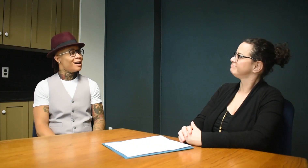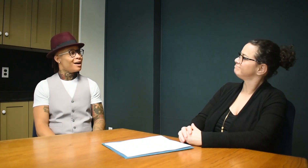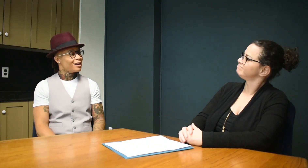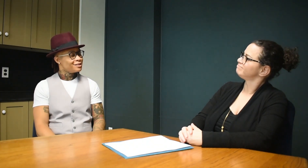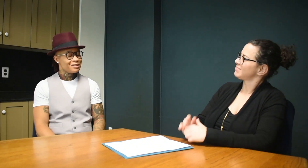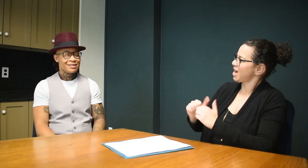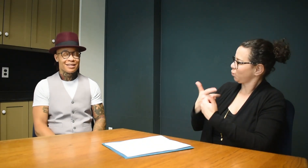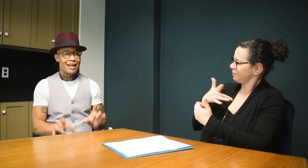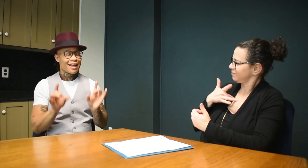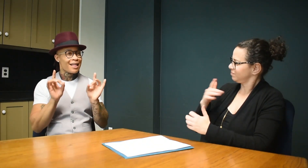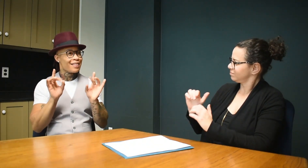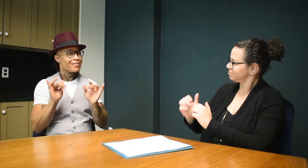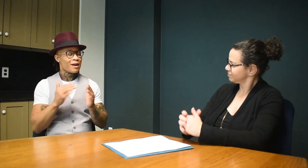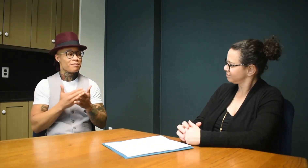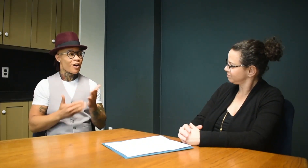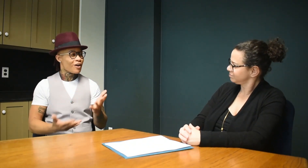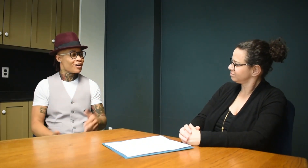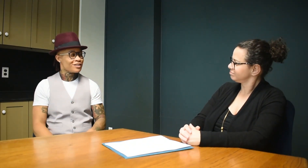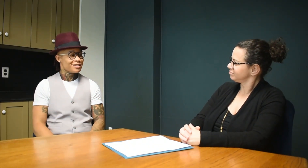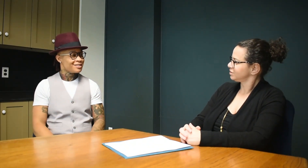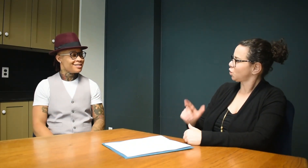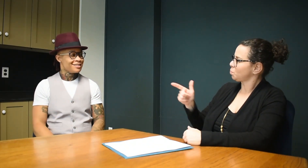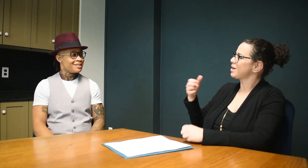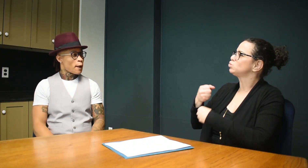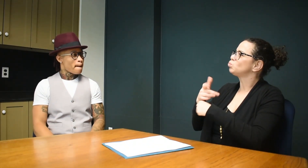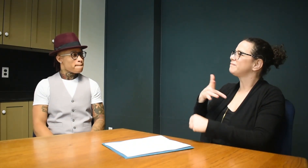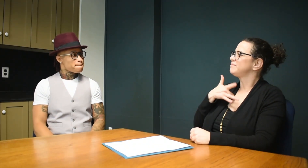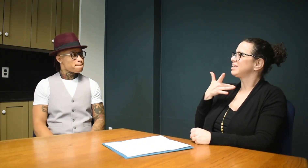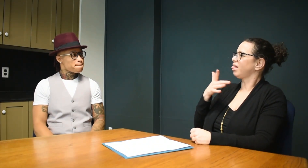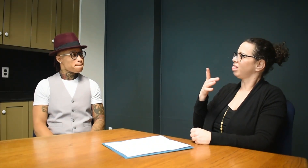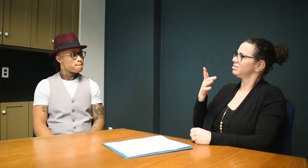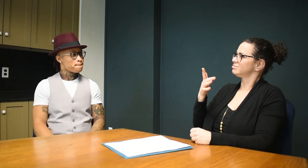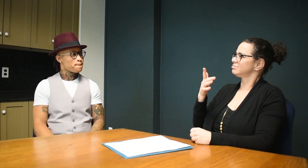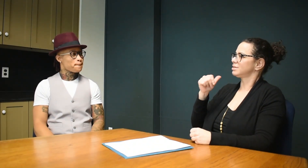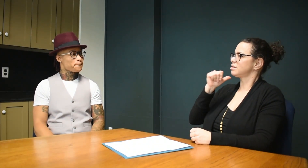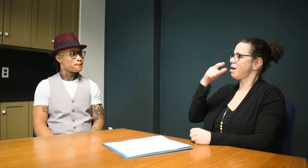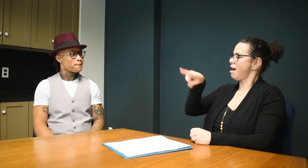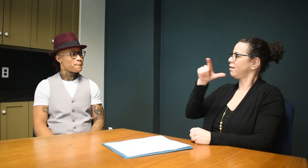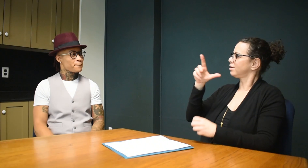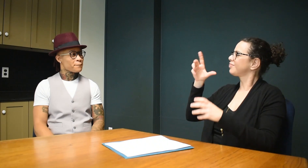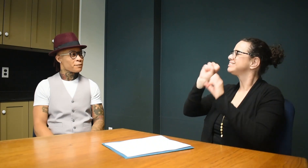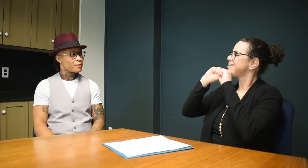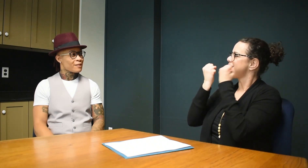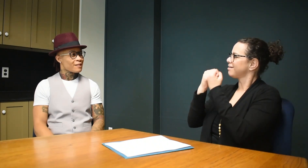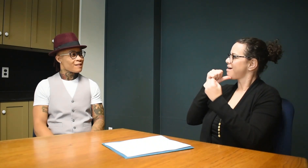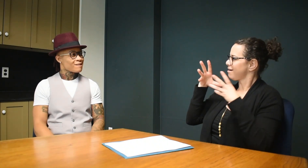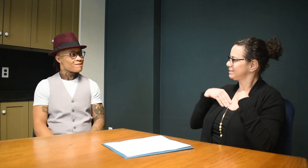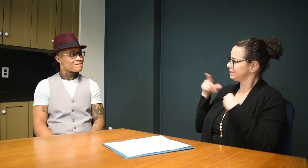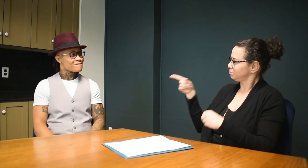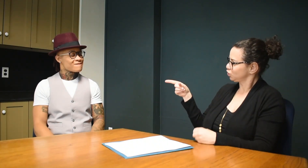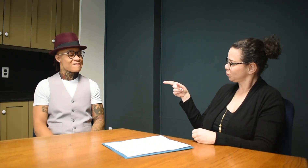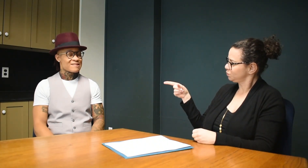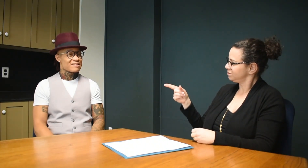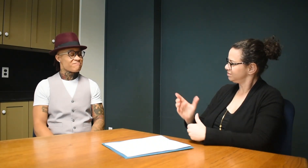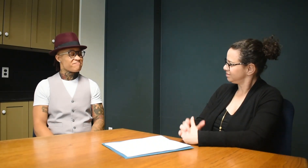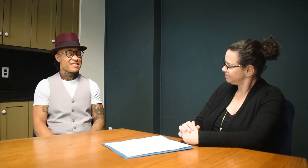Yes. I hate that part. It makes you feel that society doesn't accept you?